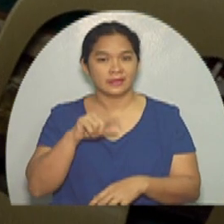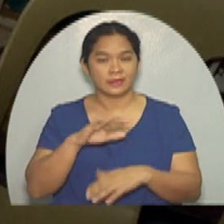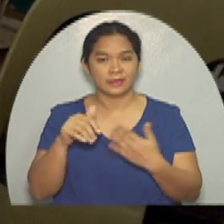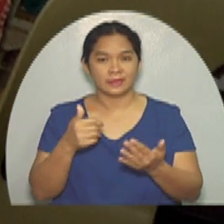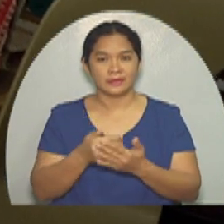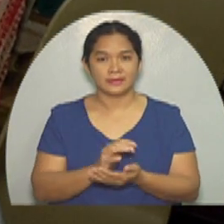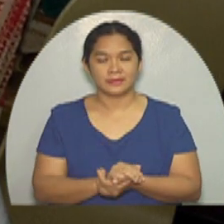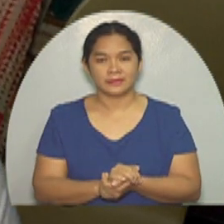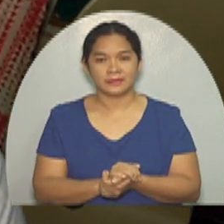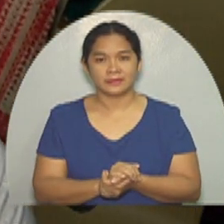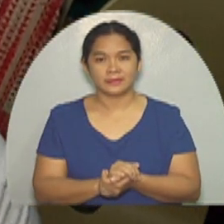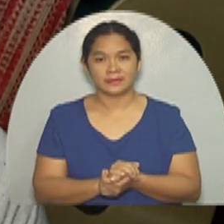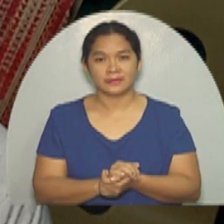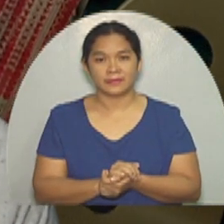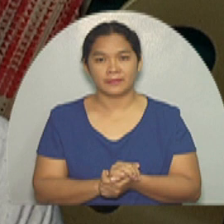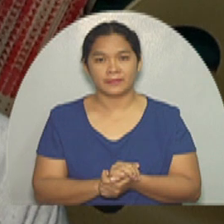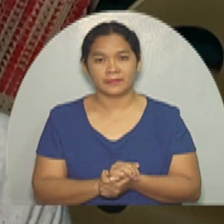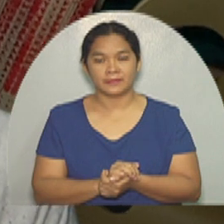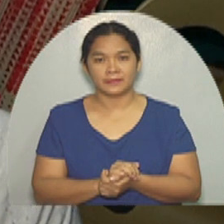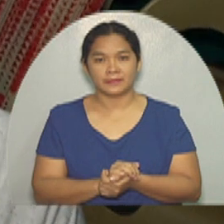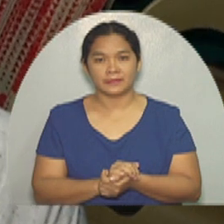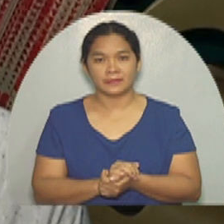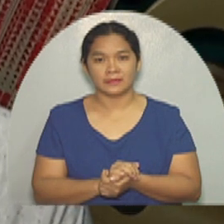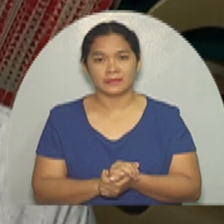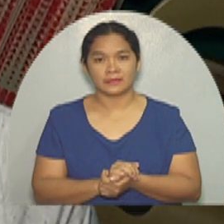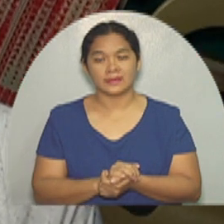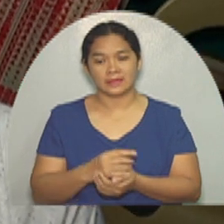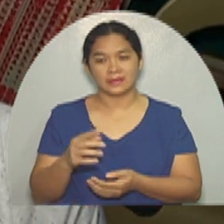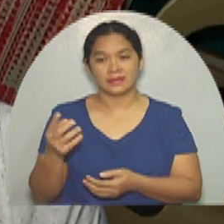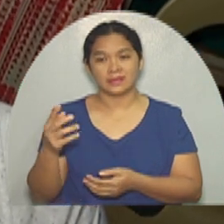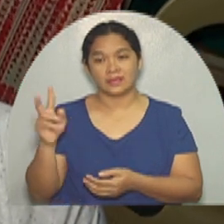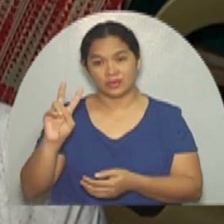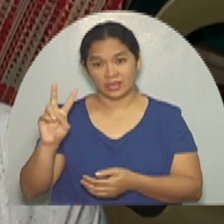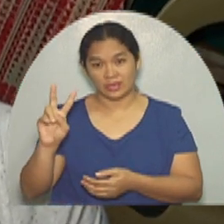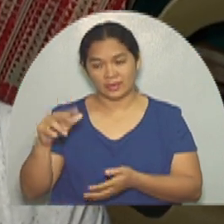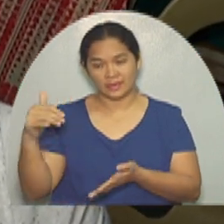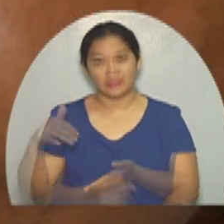my two younger siblings are in school.